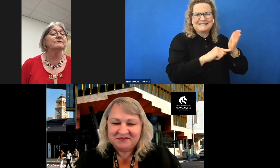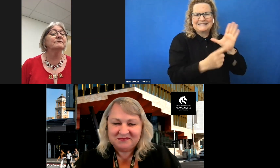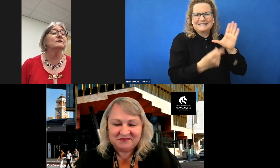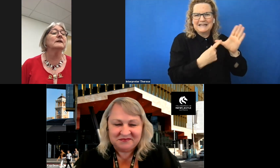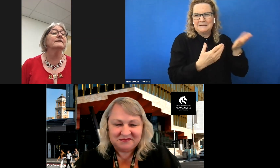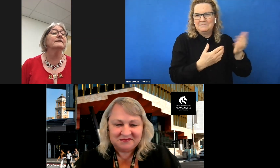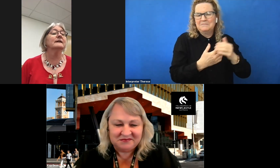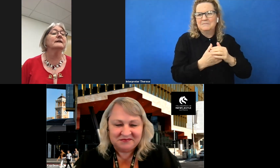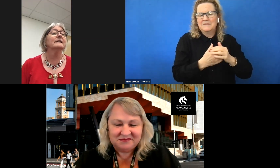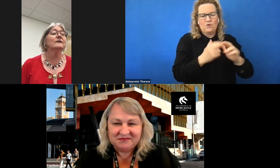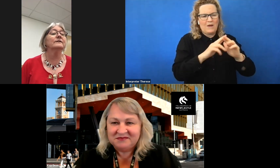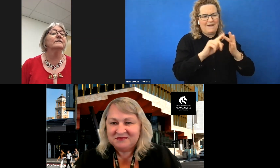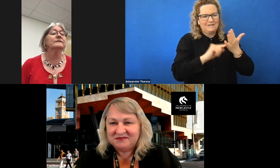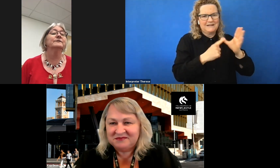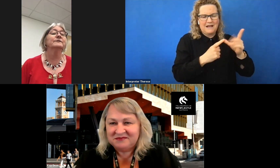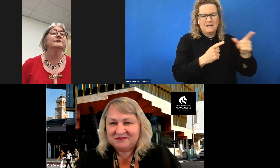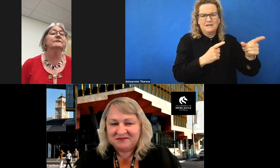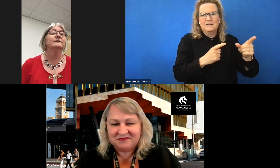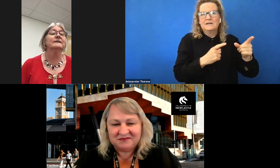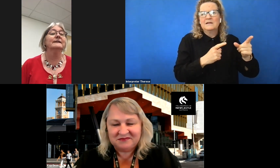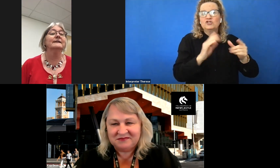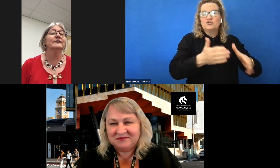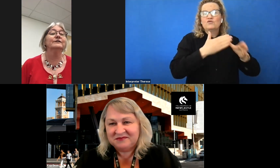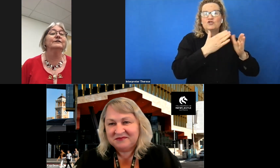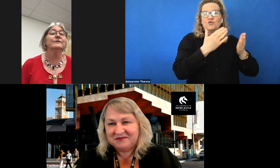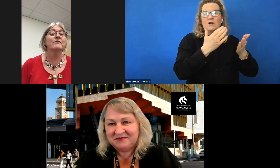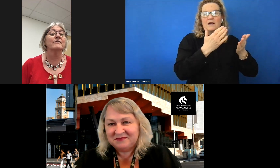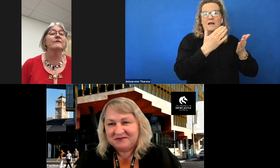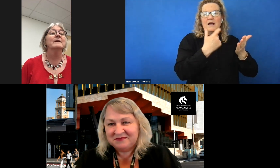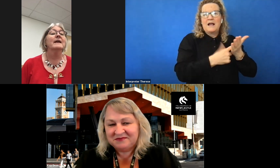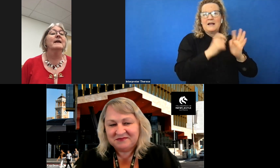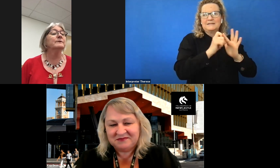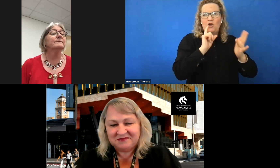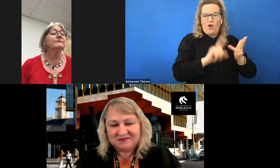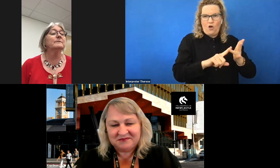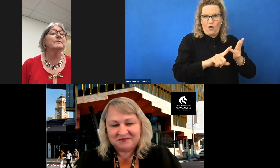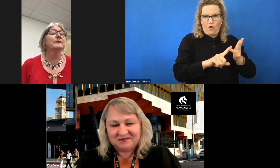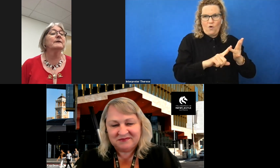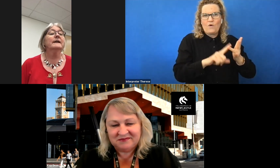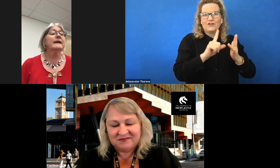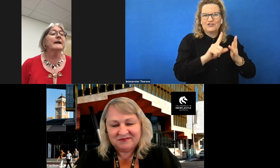the original 11 RDLO’s, Kay was instrumental in the extension of the program and was invited by